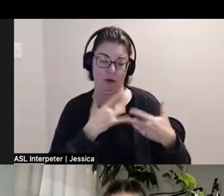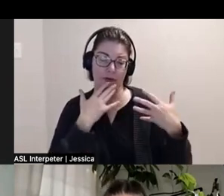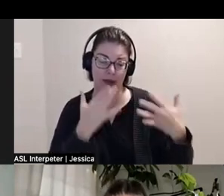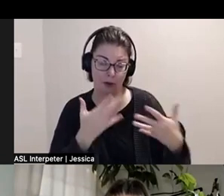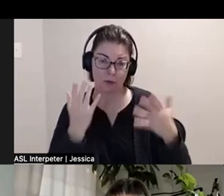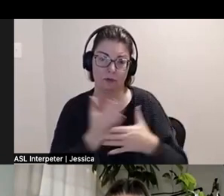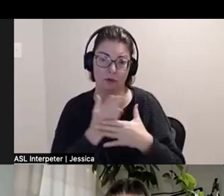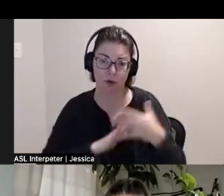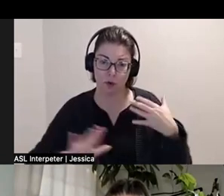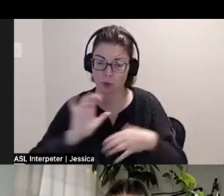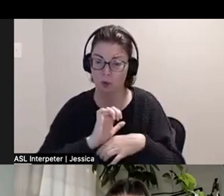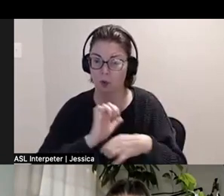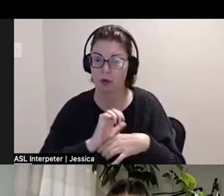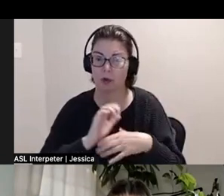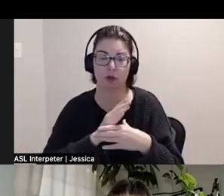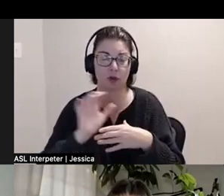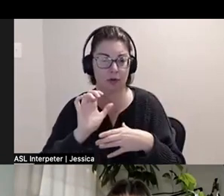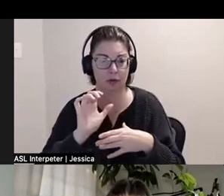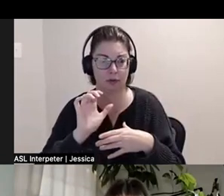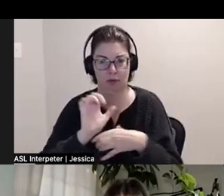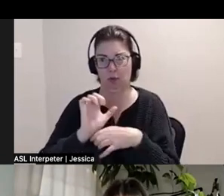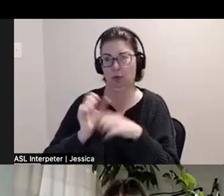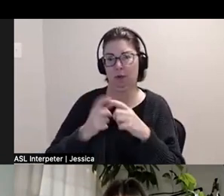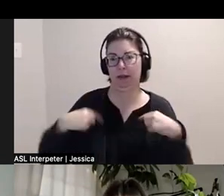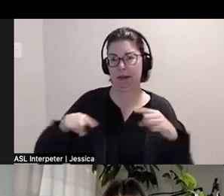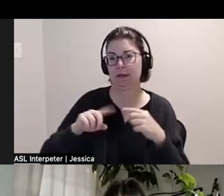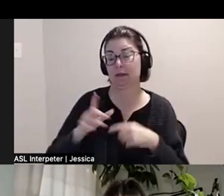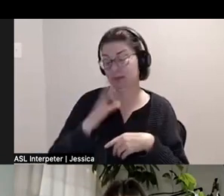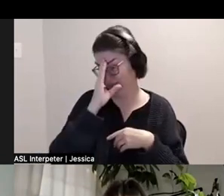and sharing your practices. And also like to be frank.